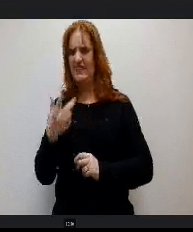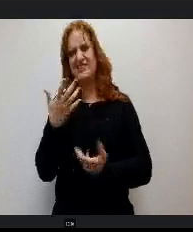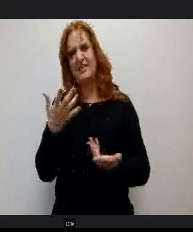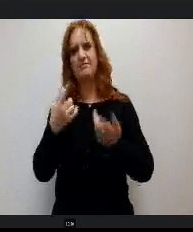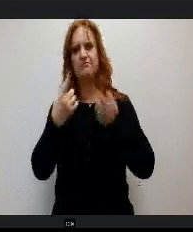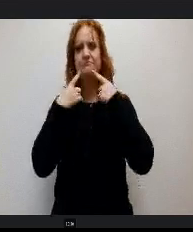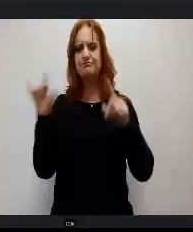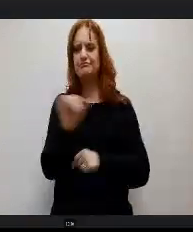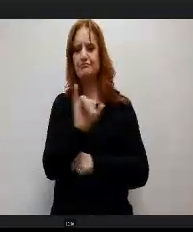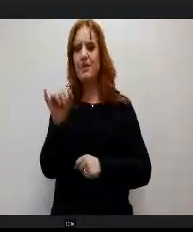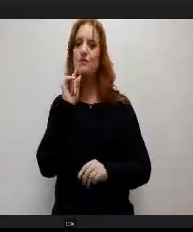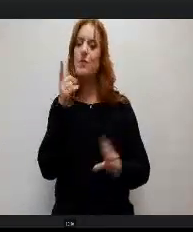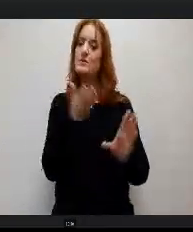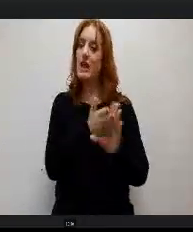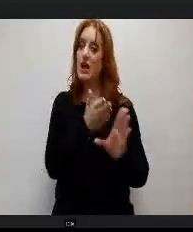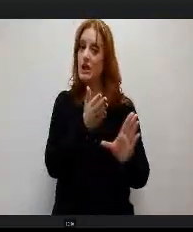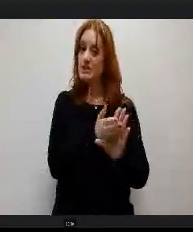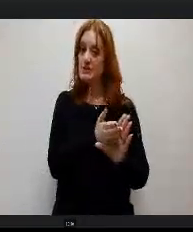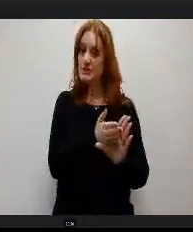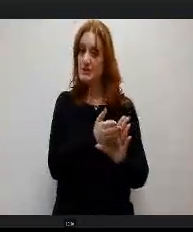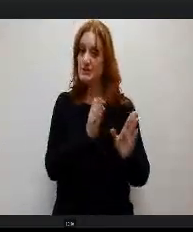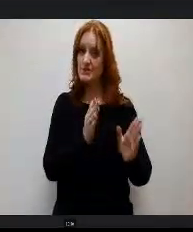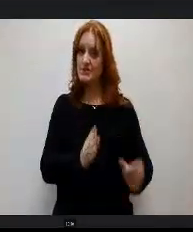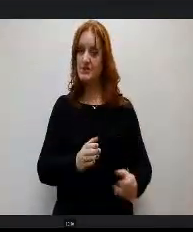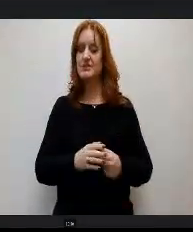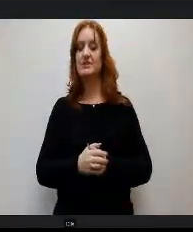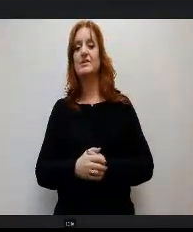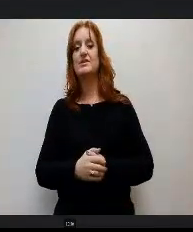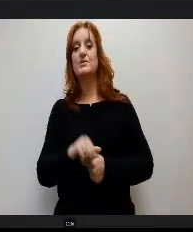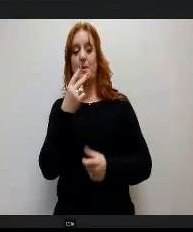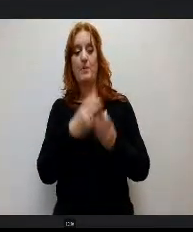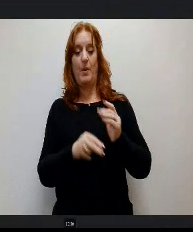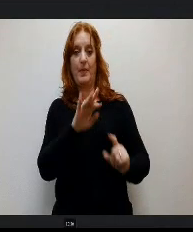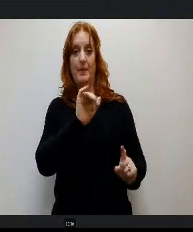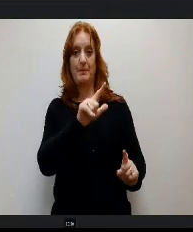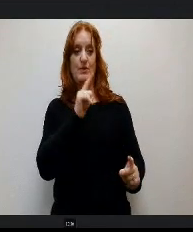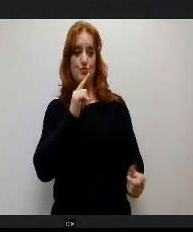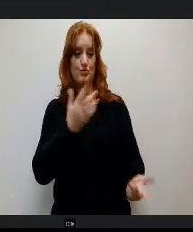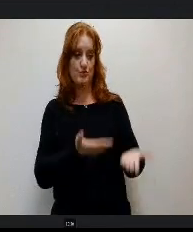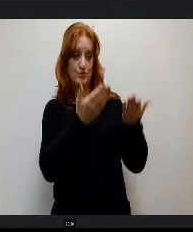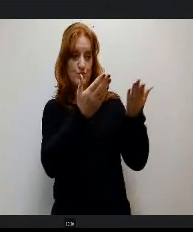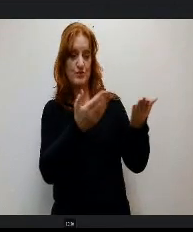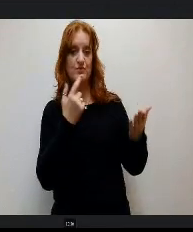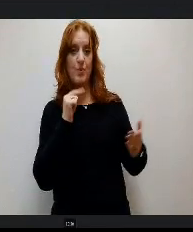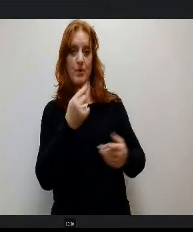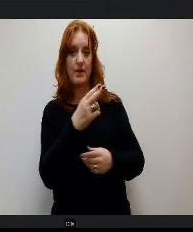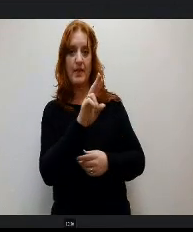psychologists. So both of those bills were introduced in the House. They've gone on to the Senate